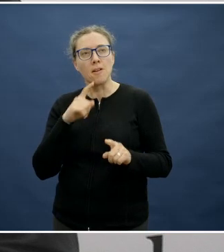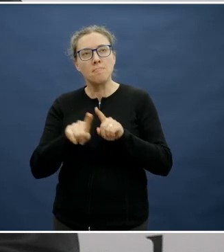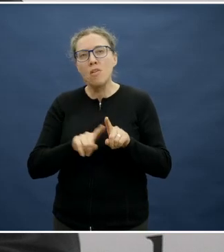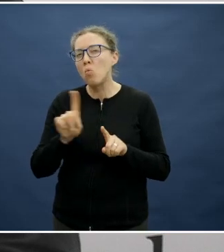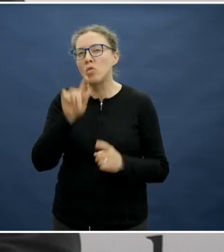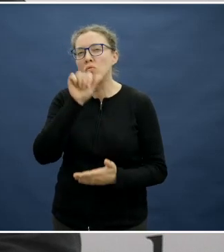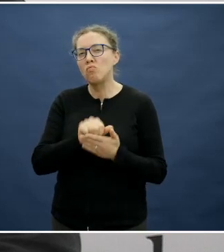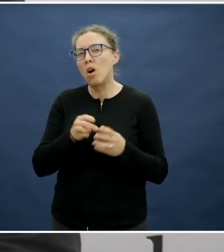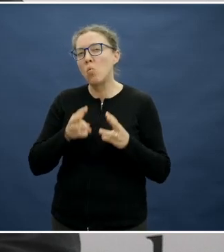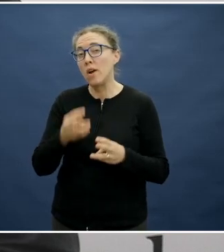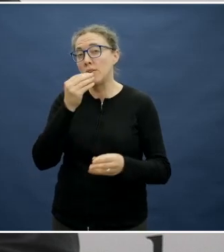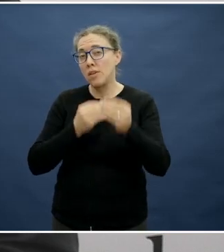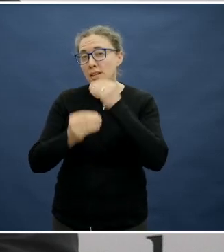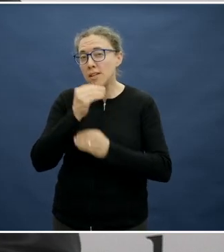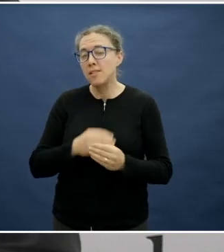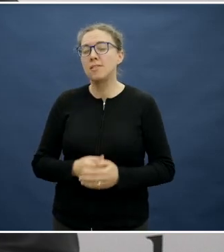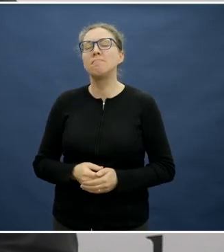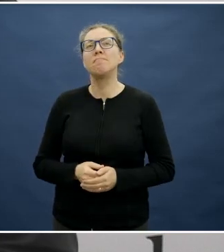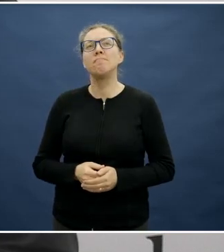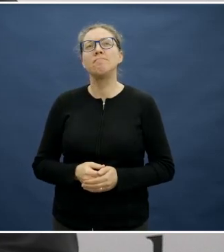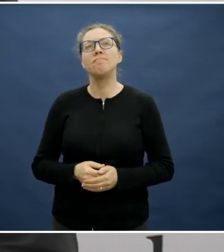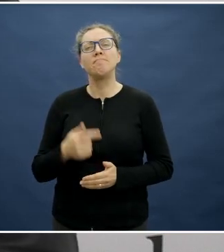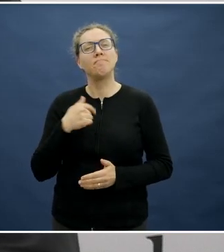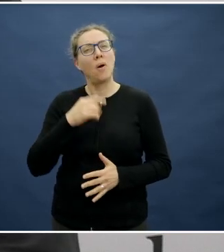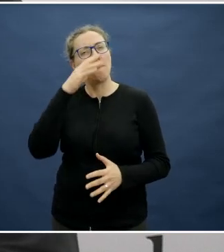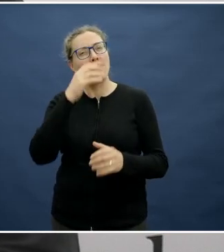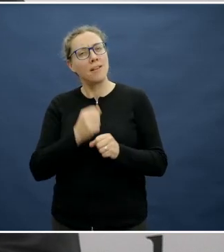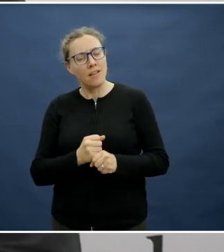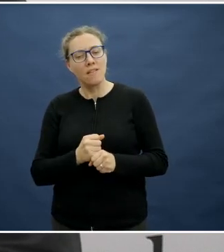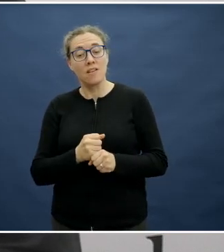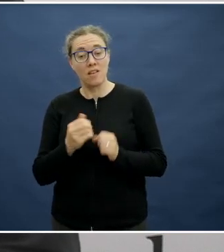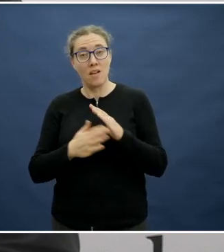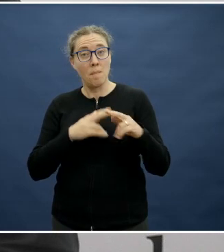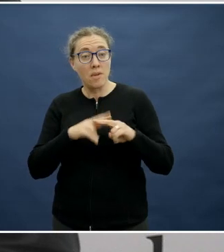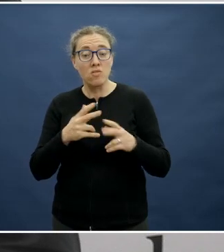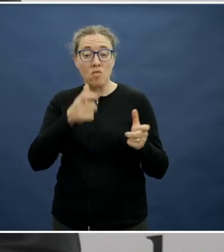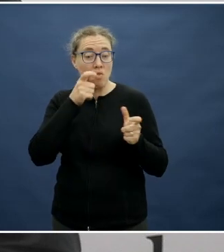It's about the caregivers being role models. It's about the caregivers leading by example.